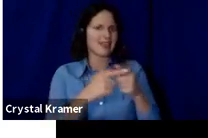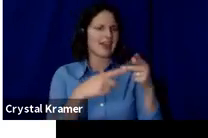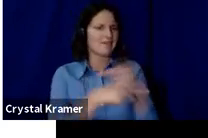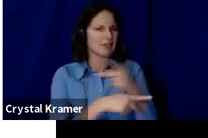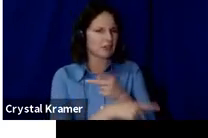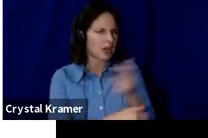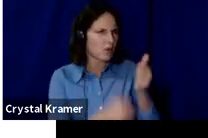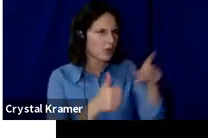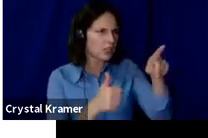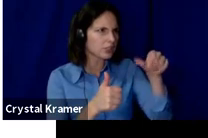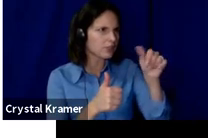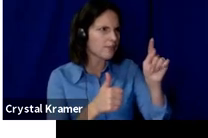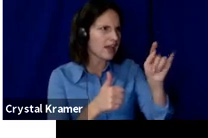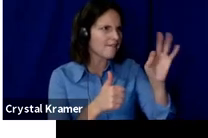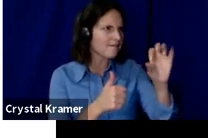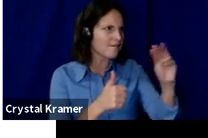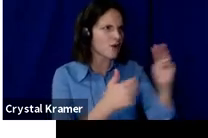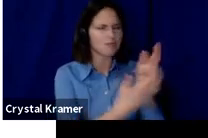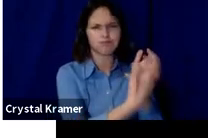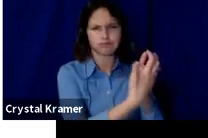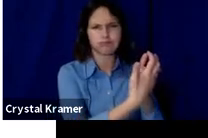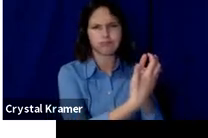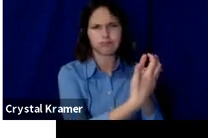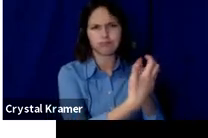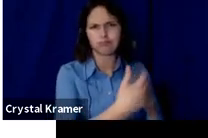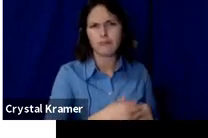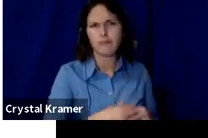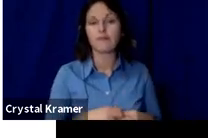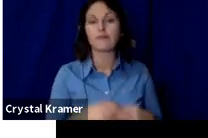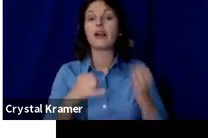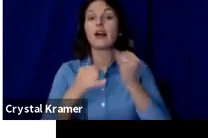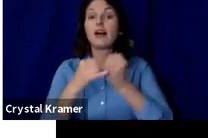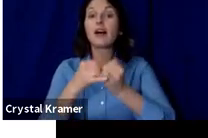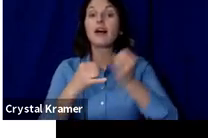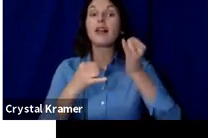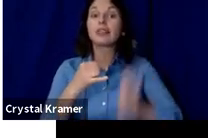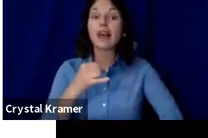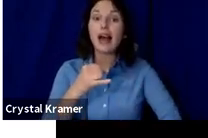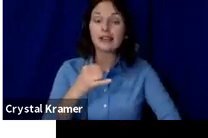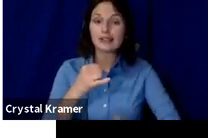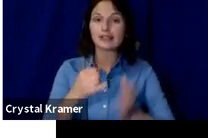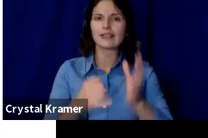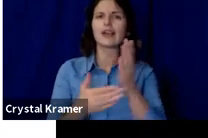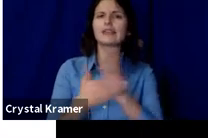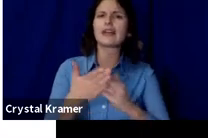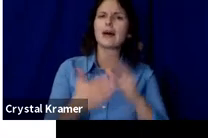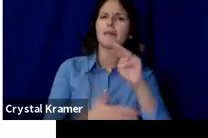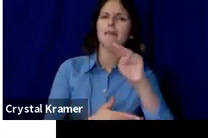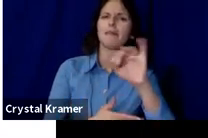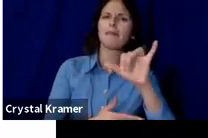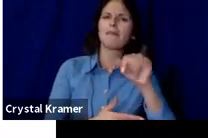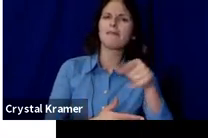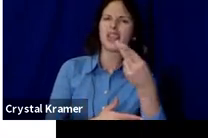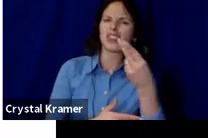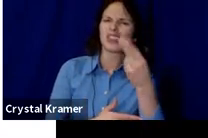Last are some myths about crowdfunding that I would love to dispel.